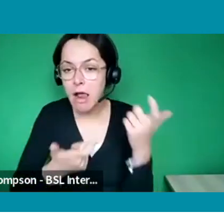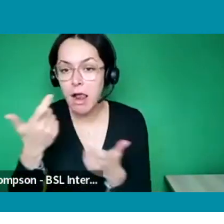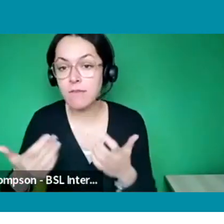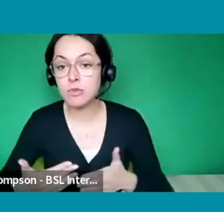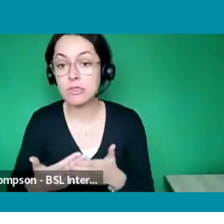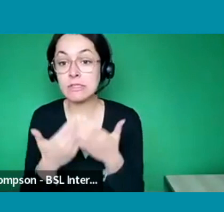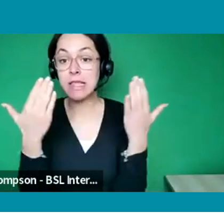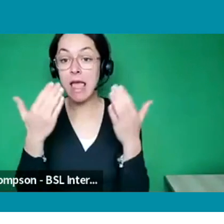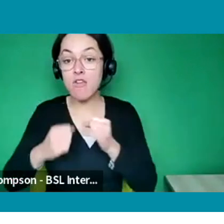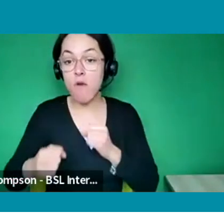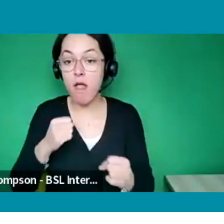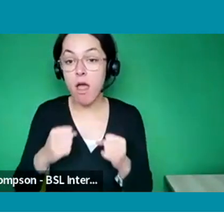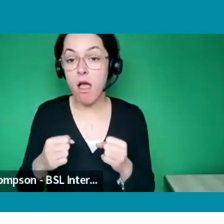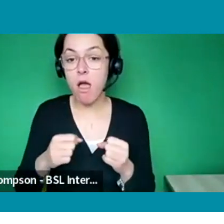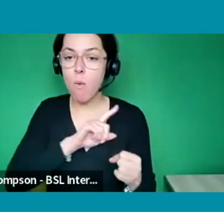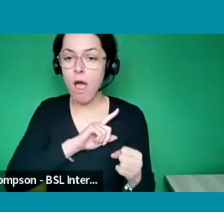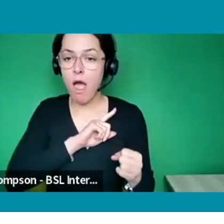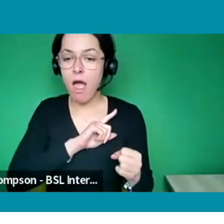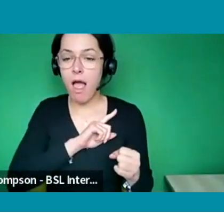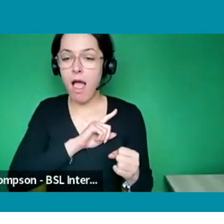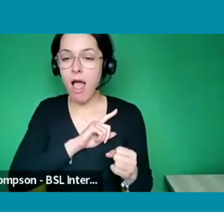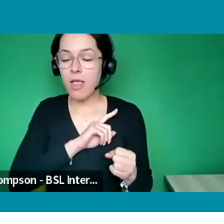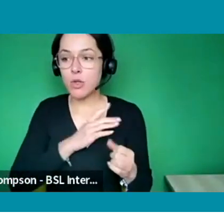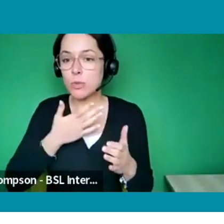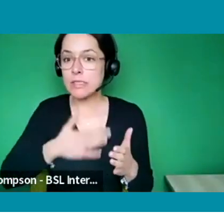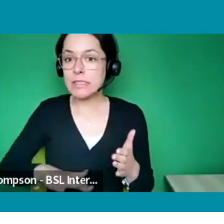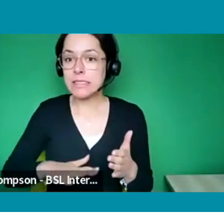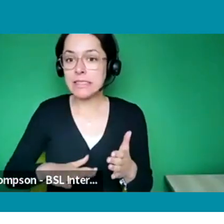not necessarily that experienced.